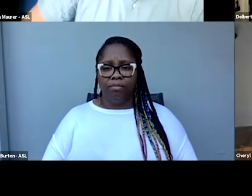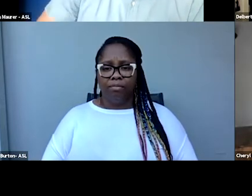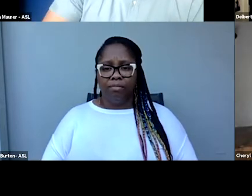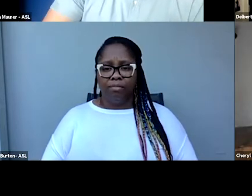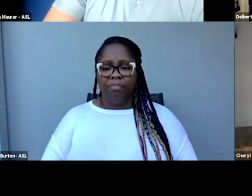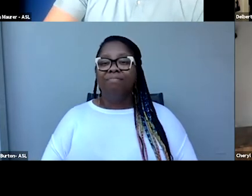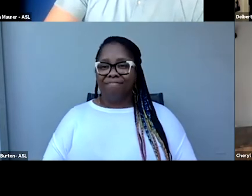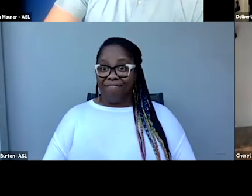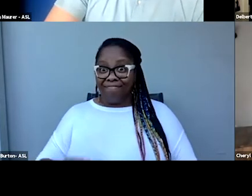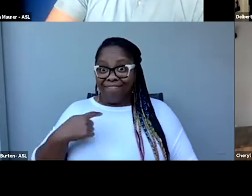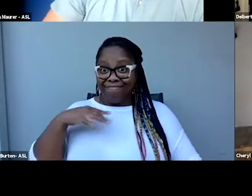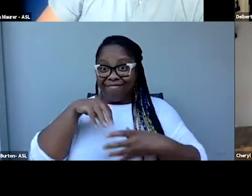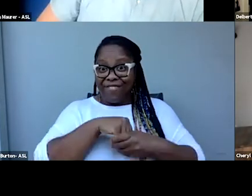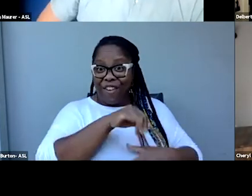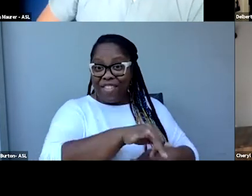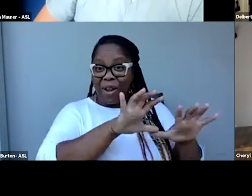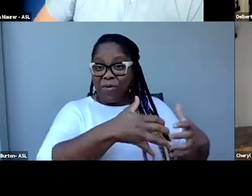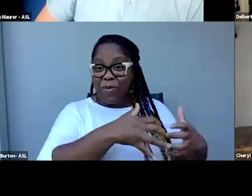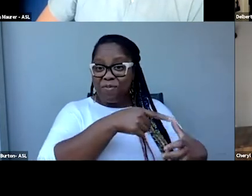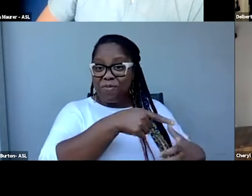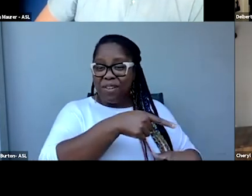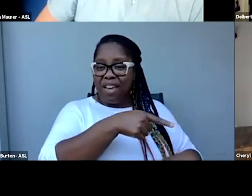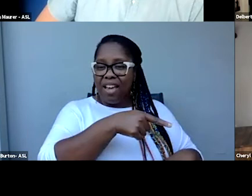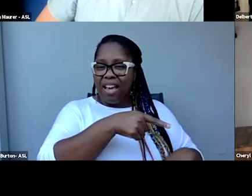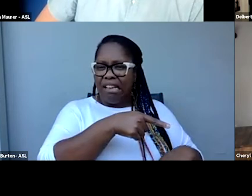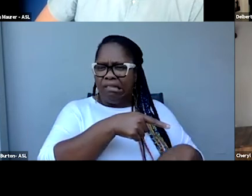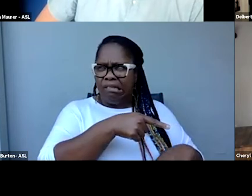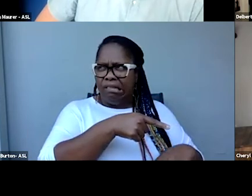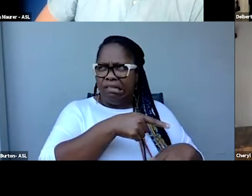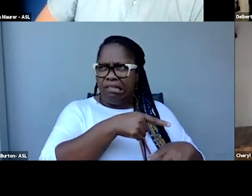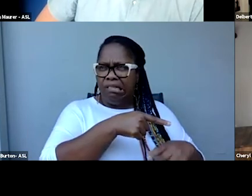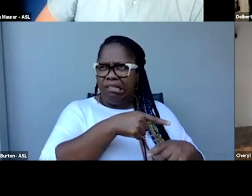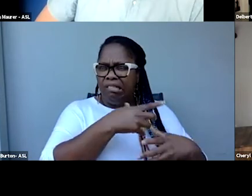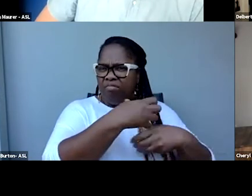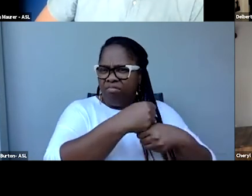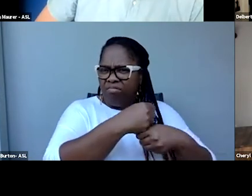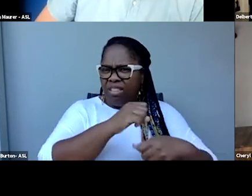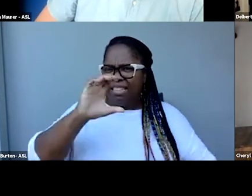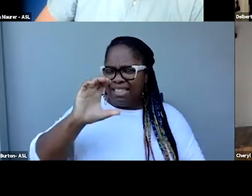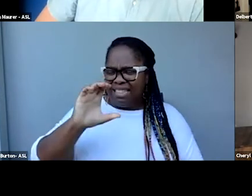I'm in that group. I can't remember what the letters stand for. It's the CCAC.